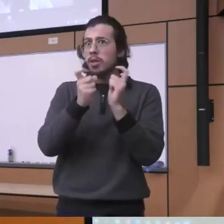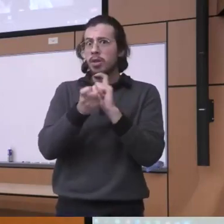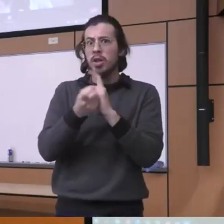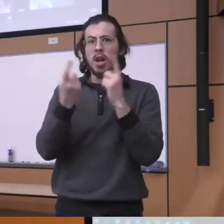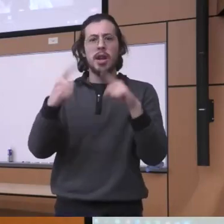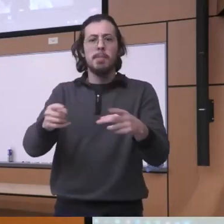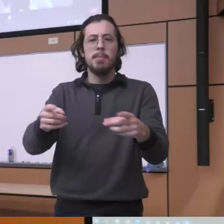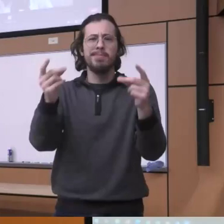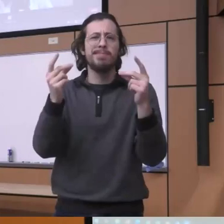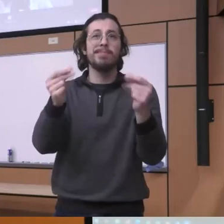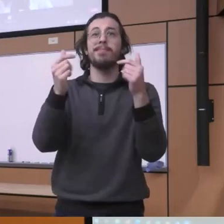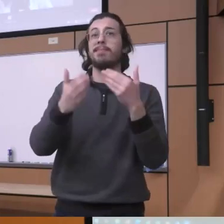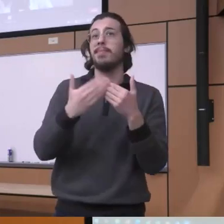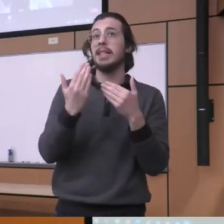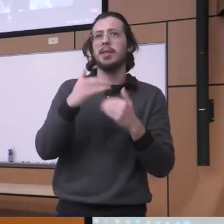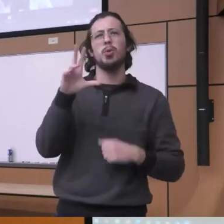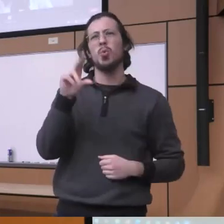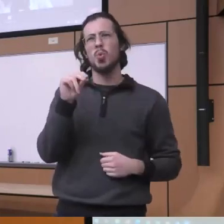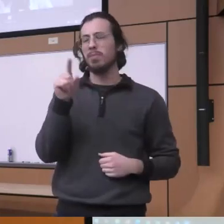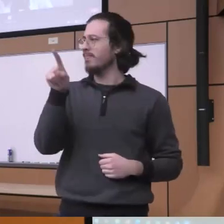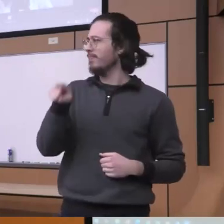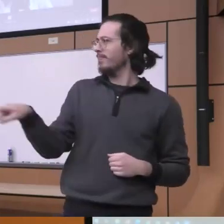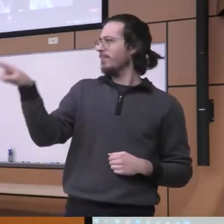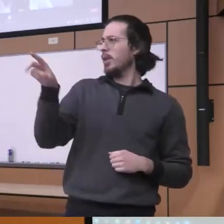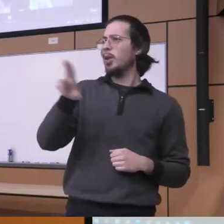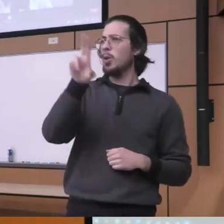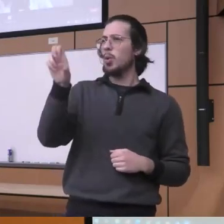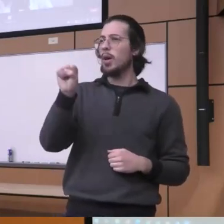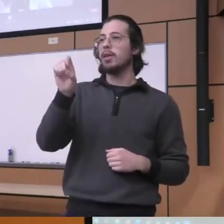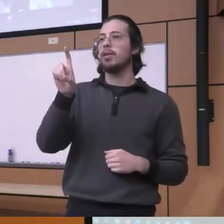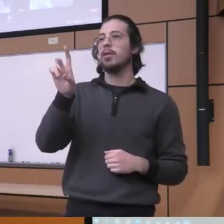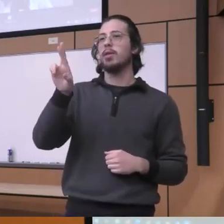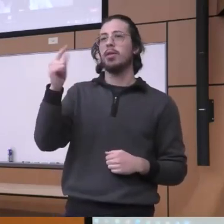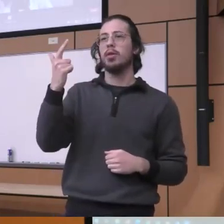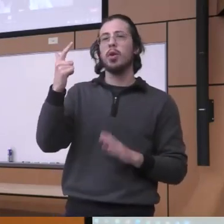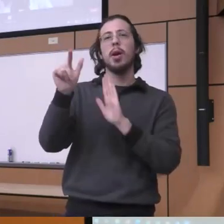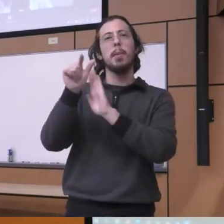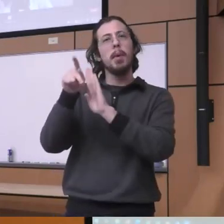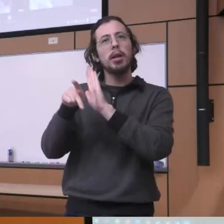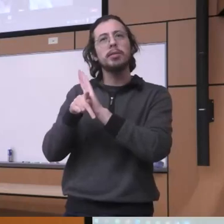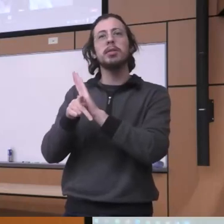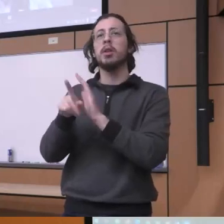and easily look at all these U.S drug policies that have been related racist policies for years